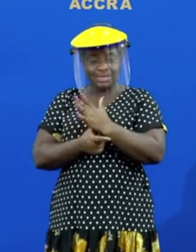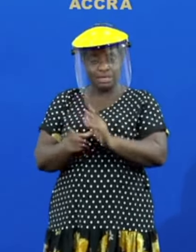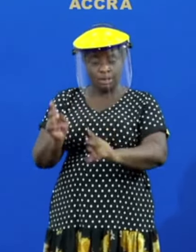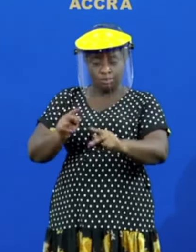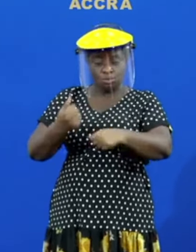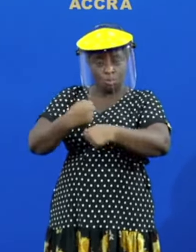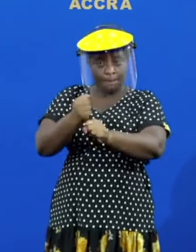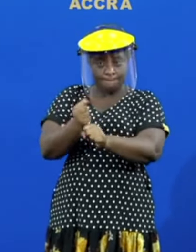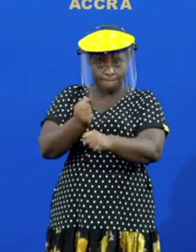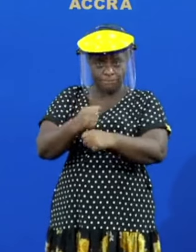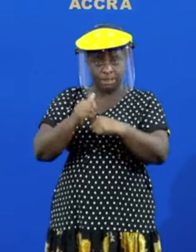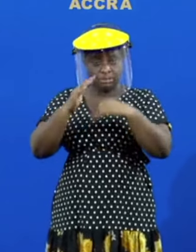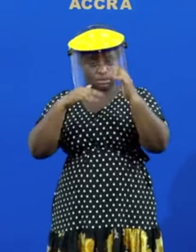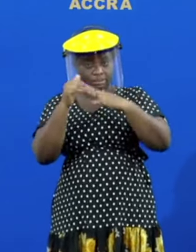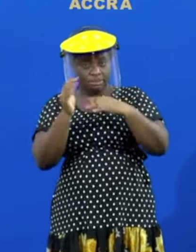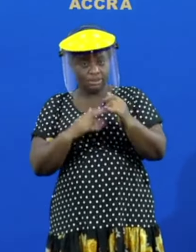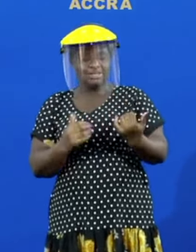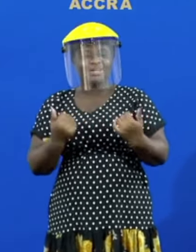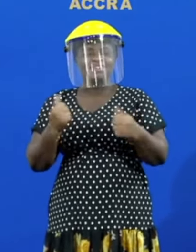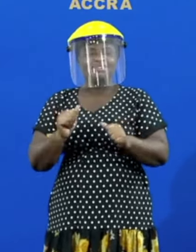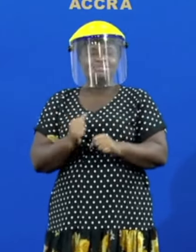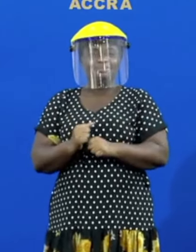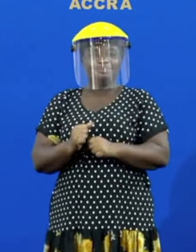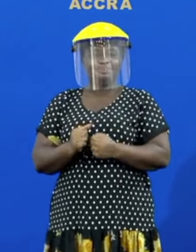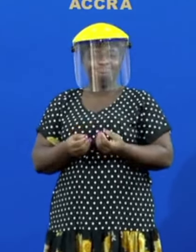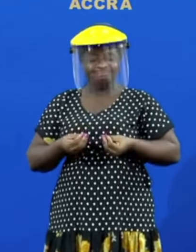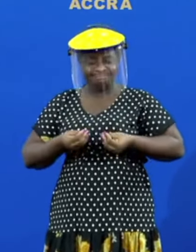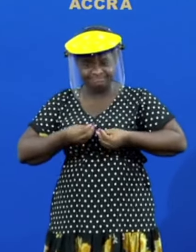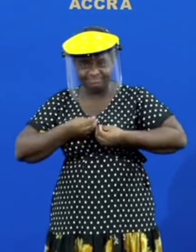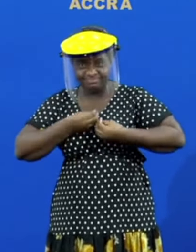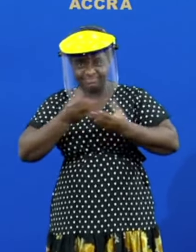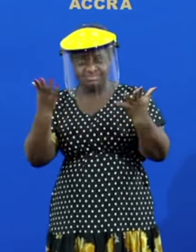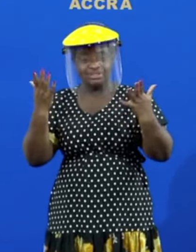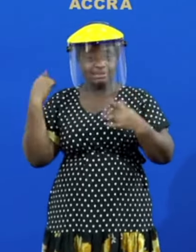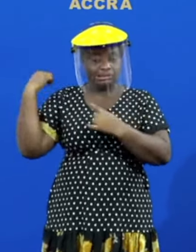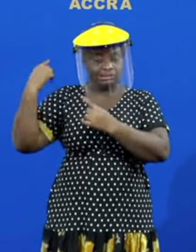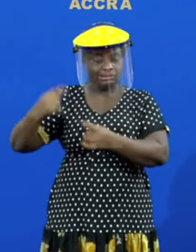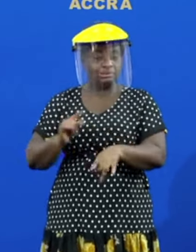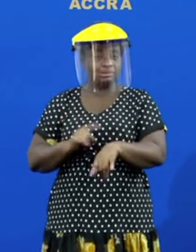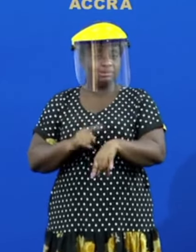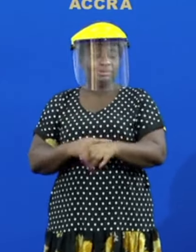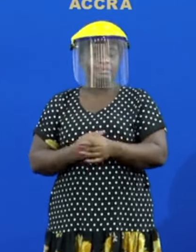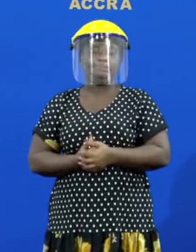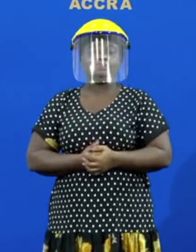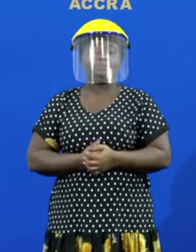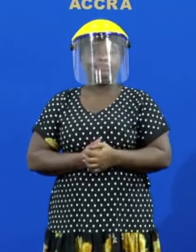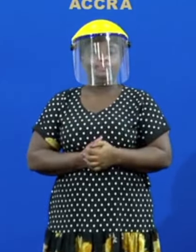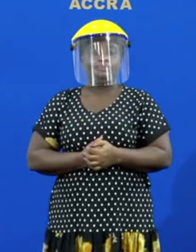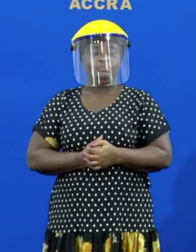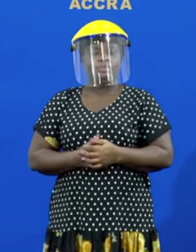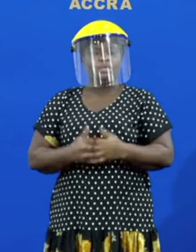who are working on it they've also been delivering this since that time they've also been